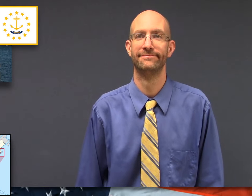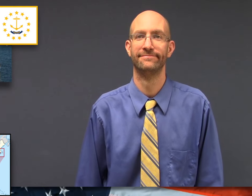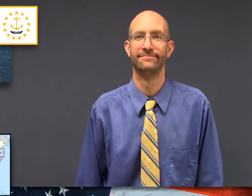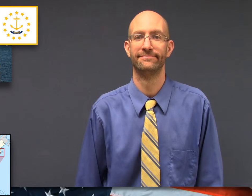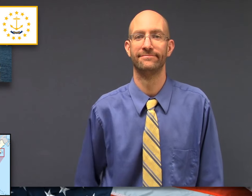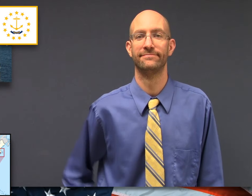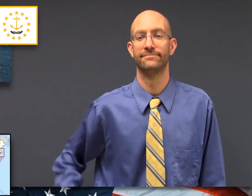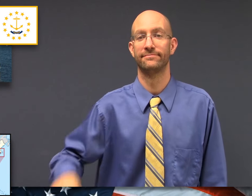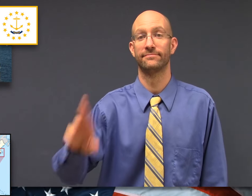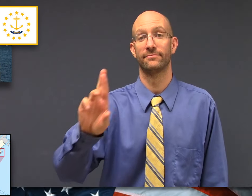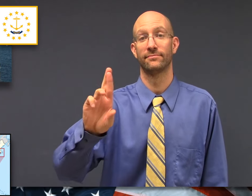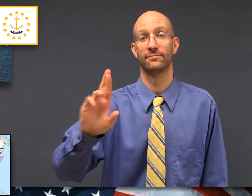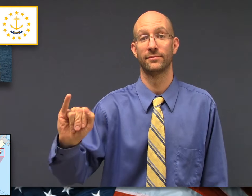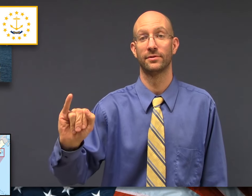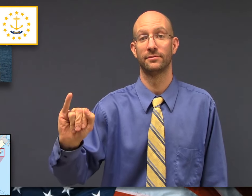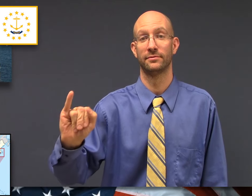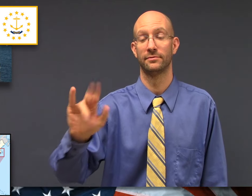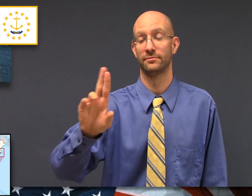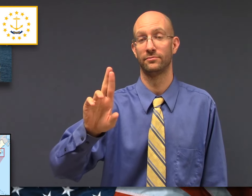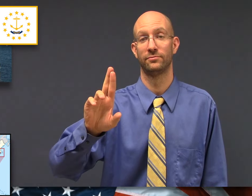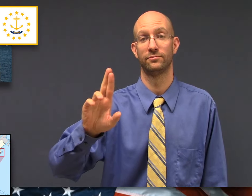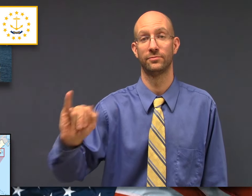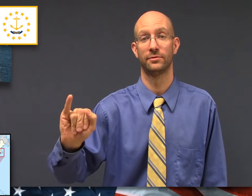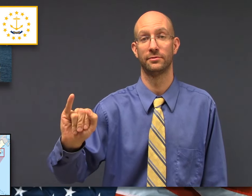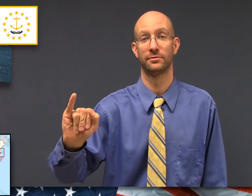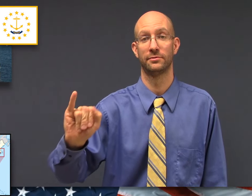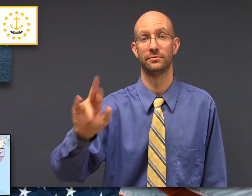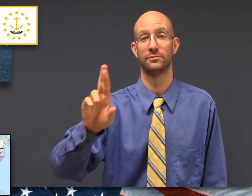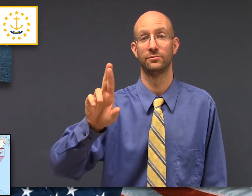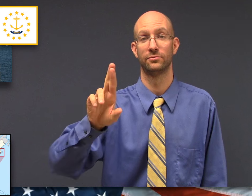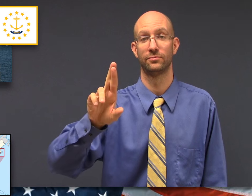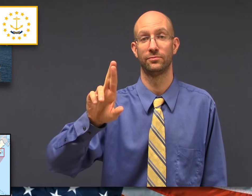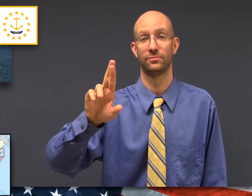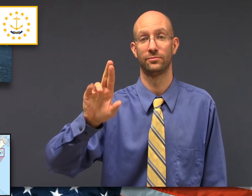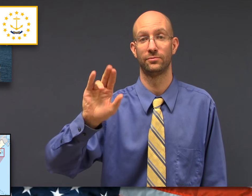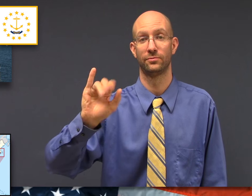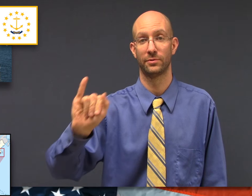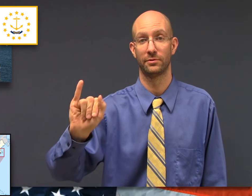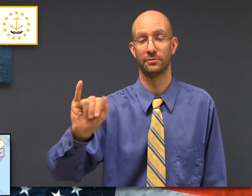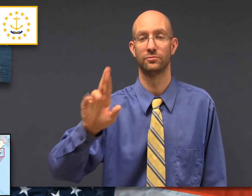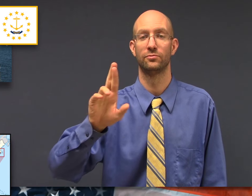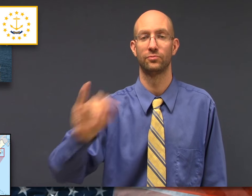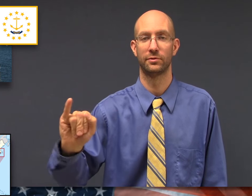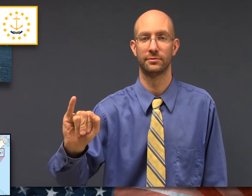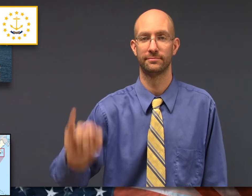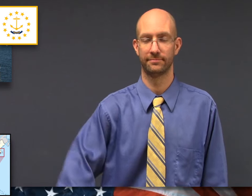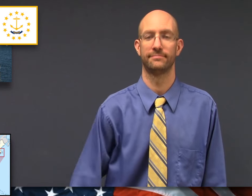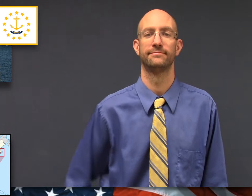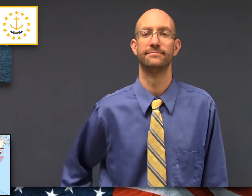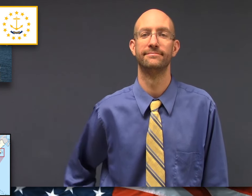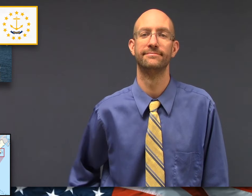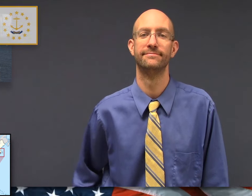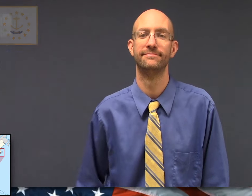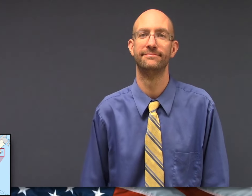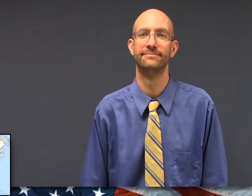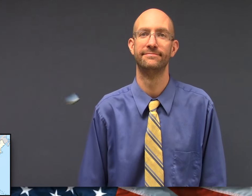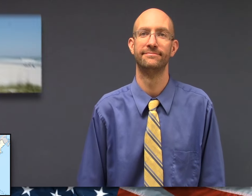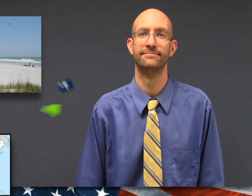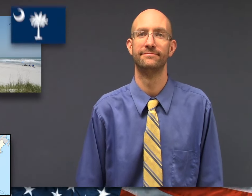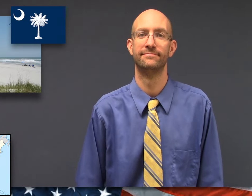fs-RI